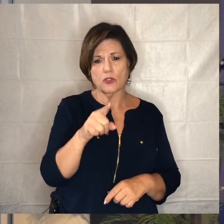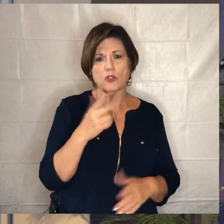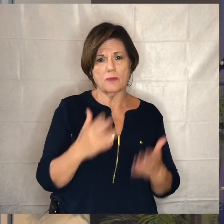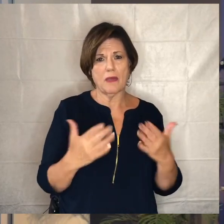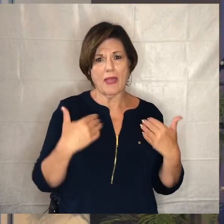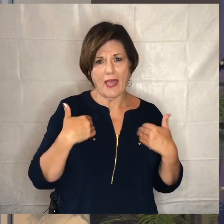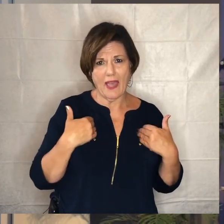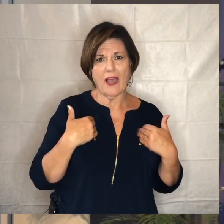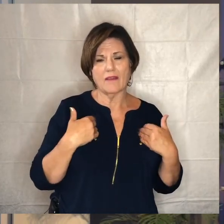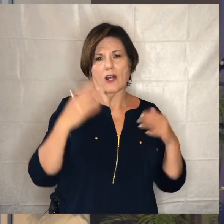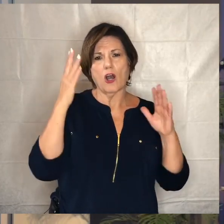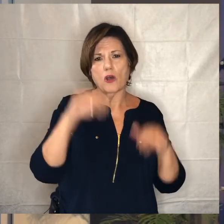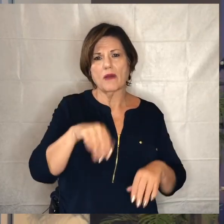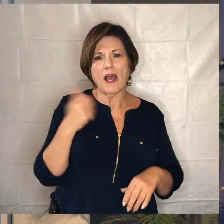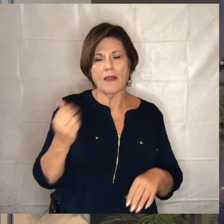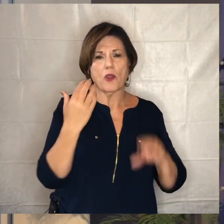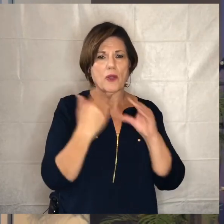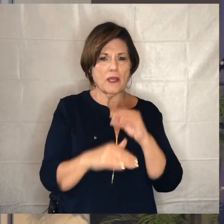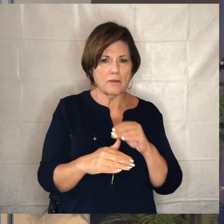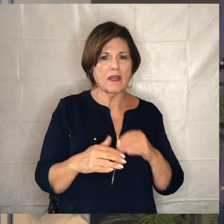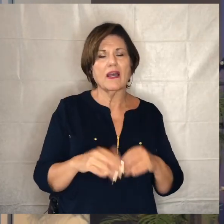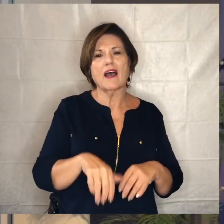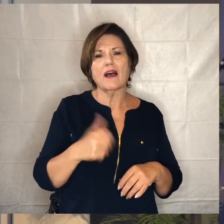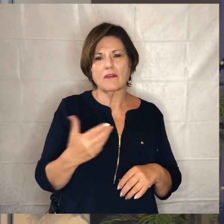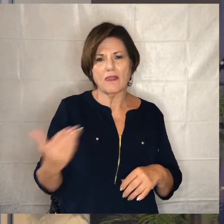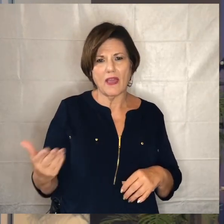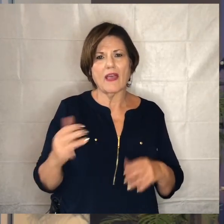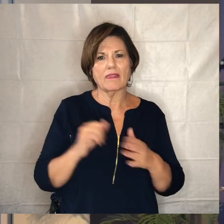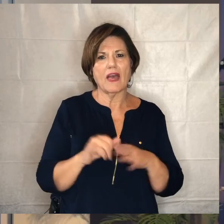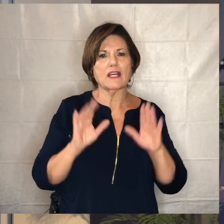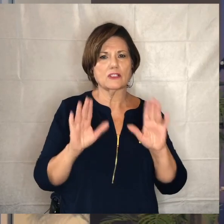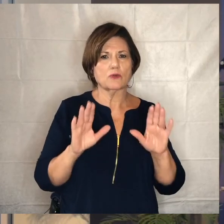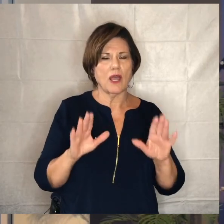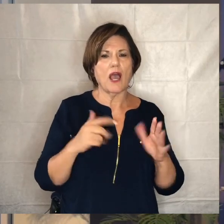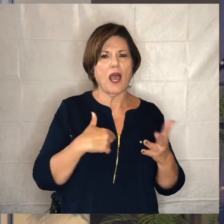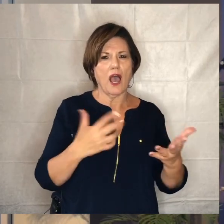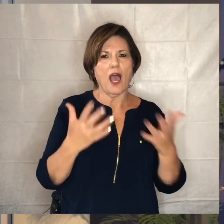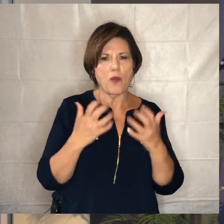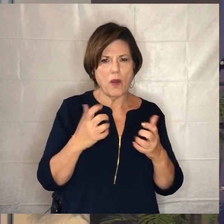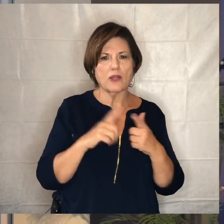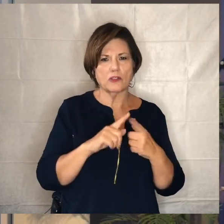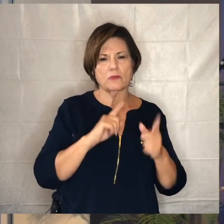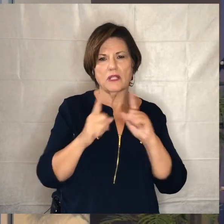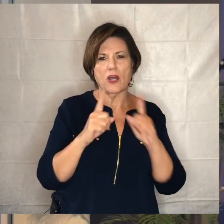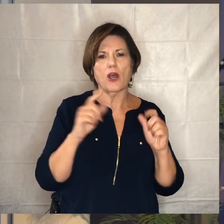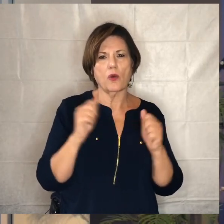sure that i'll get some other emails and i'll get some other things which is great i want to be in dialogue with our congregation